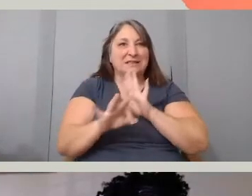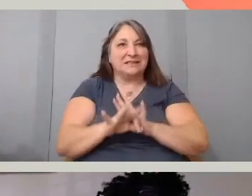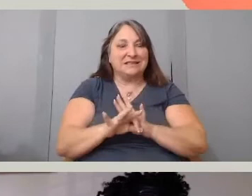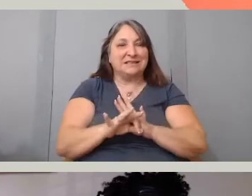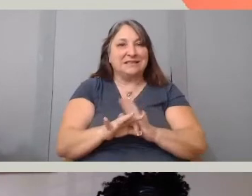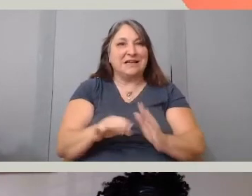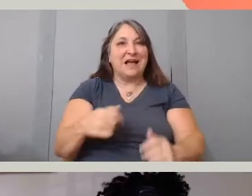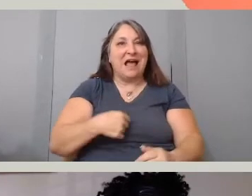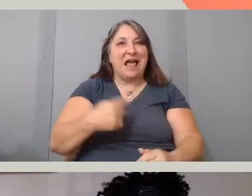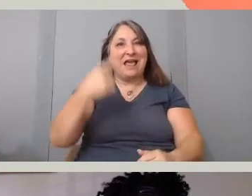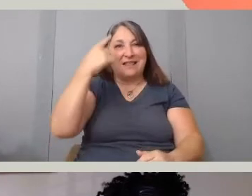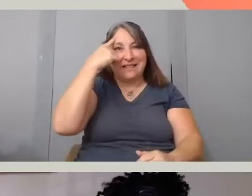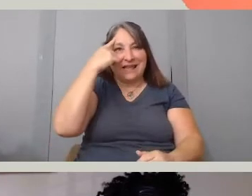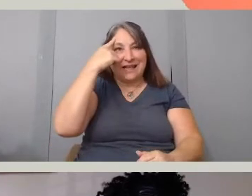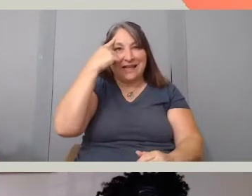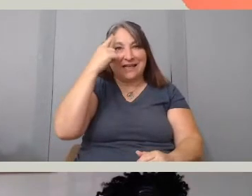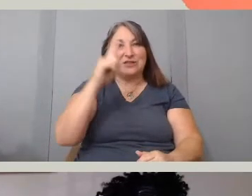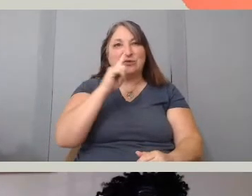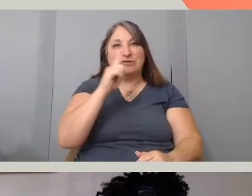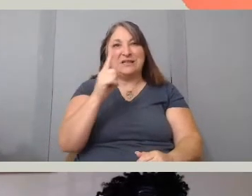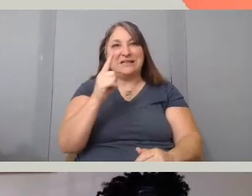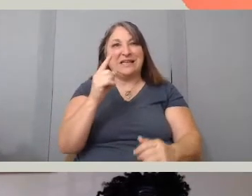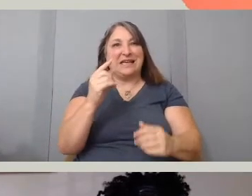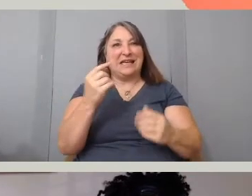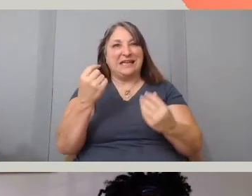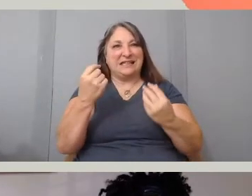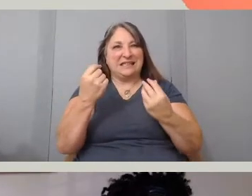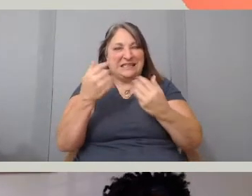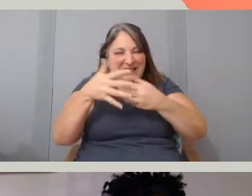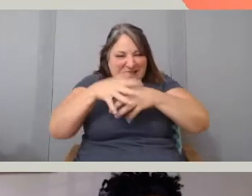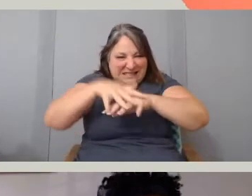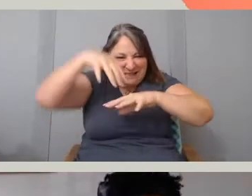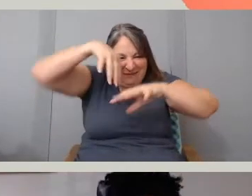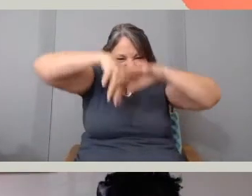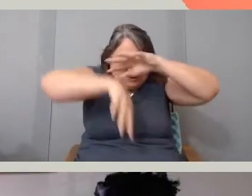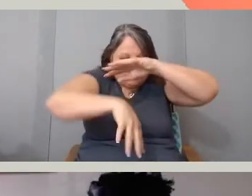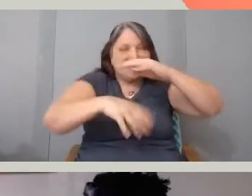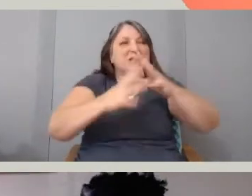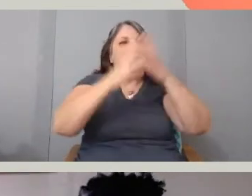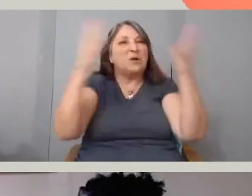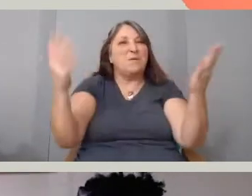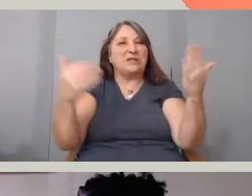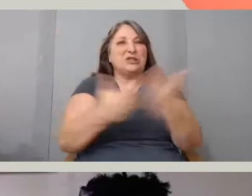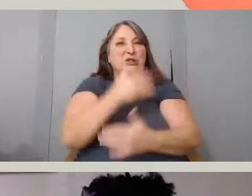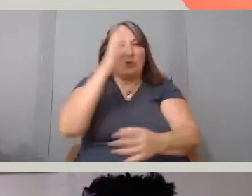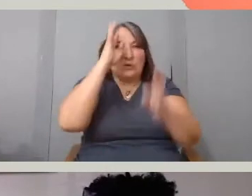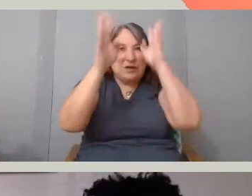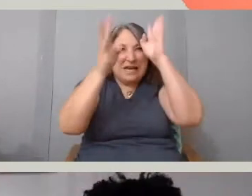it's just really infusing so much new creativity into the interview form.